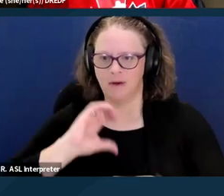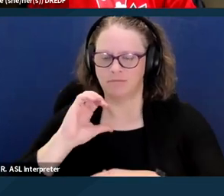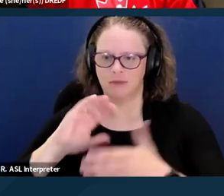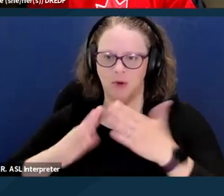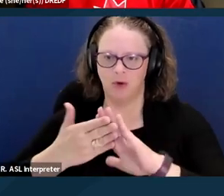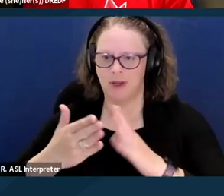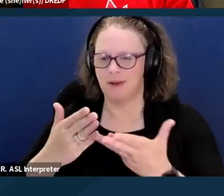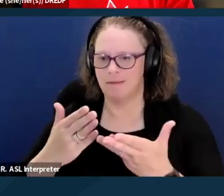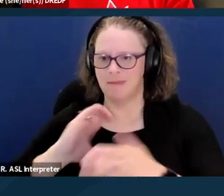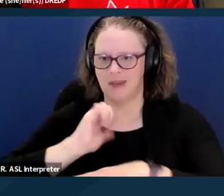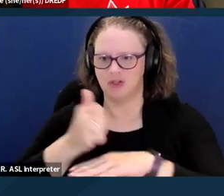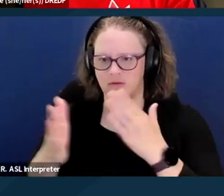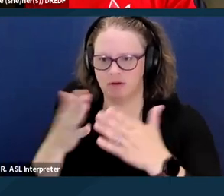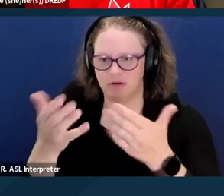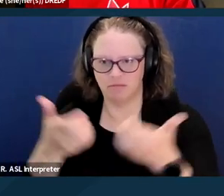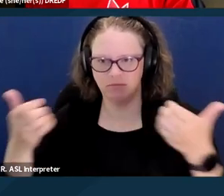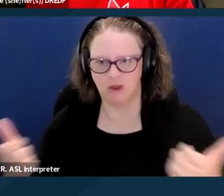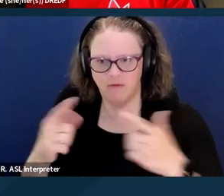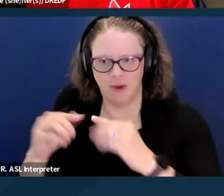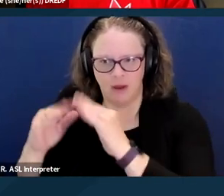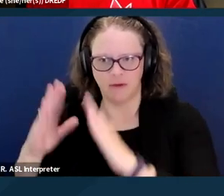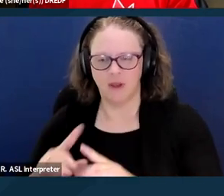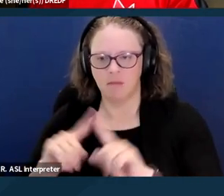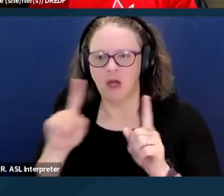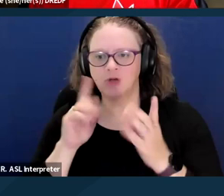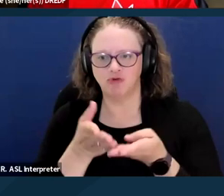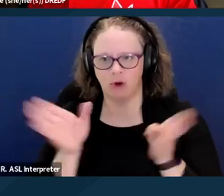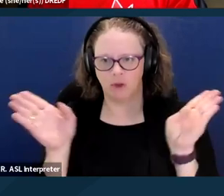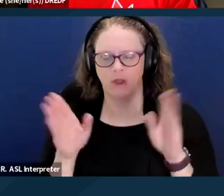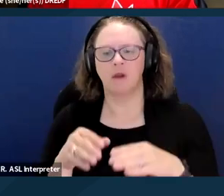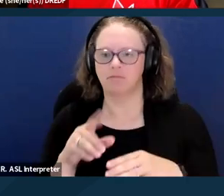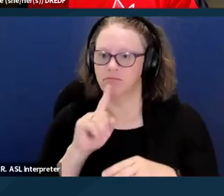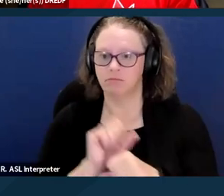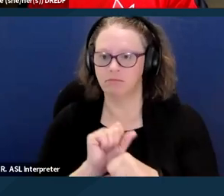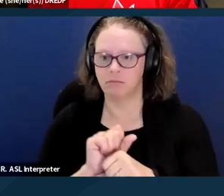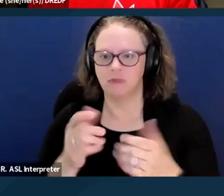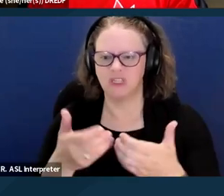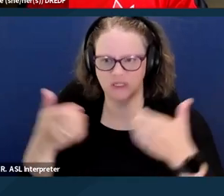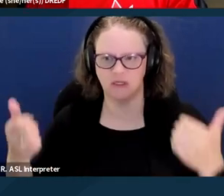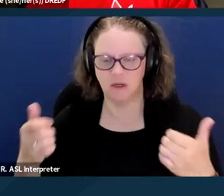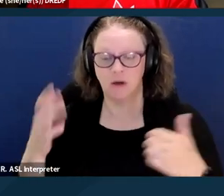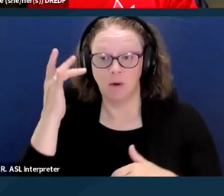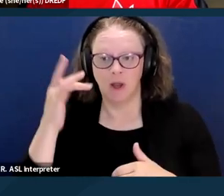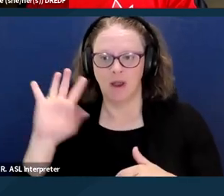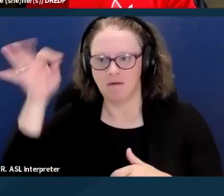but in general, there is a distinction because federal Medicaid dollars cannot be used for housing,